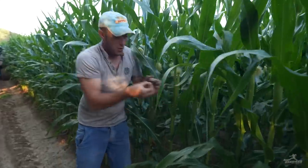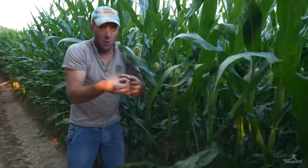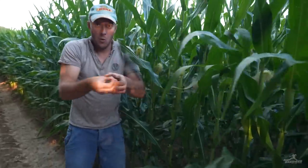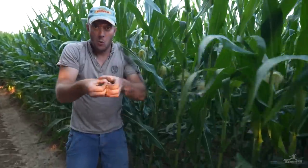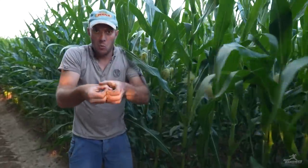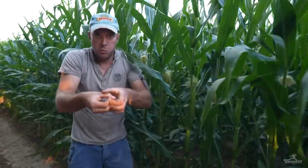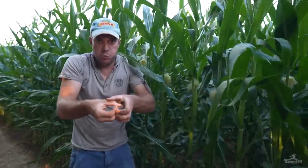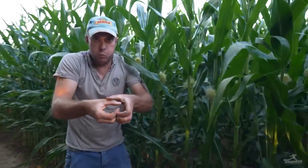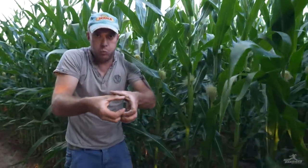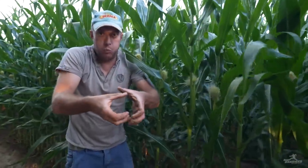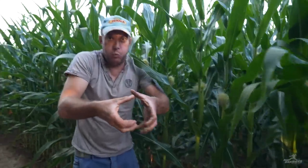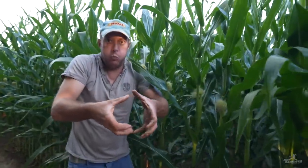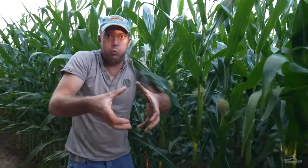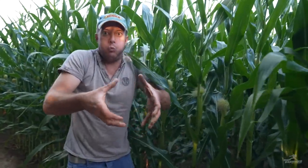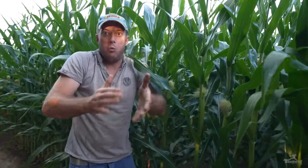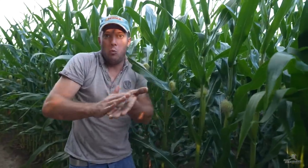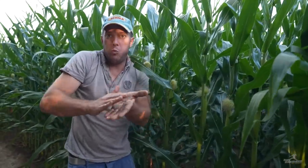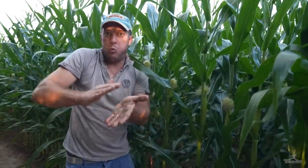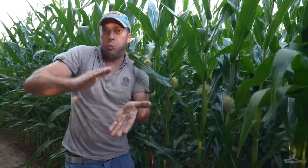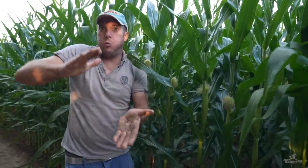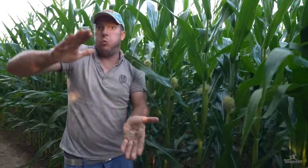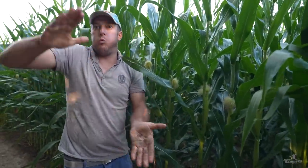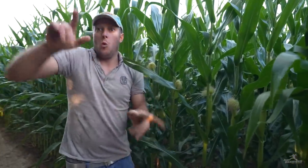the stems will swell and get bigger.